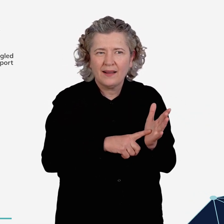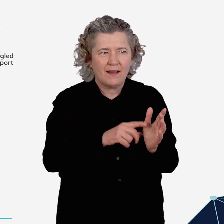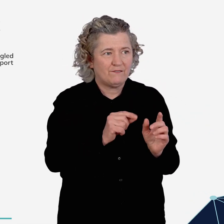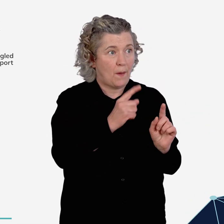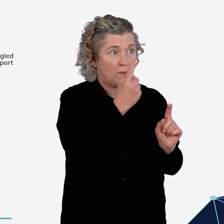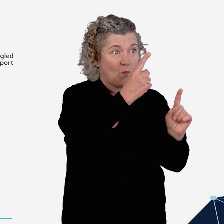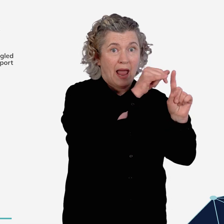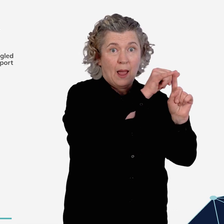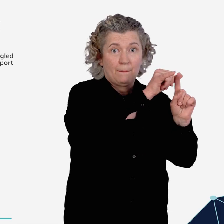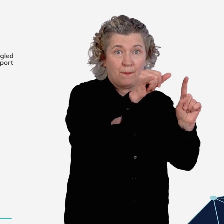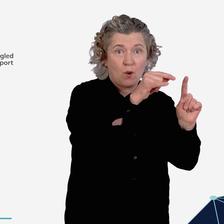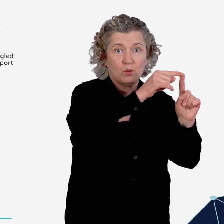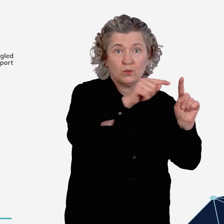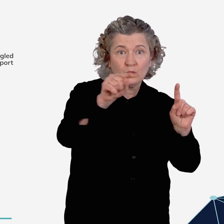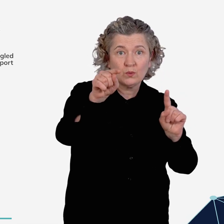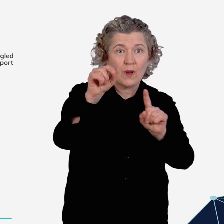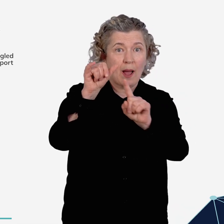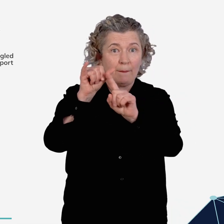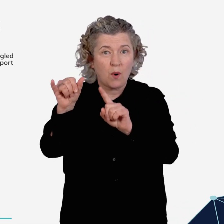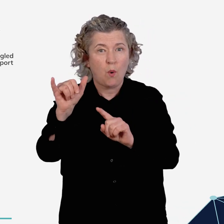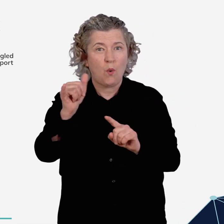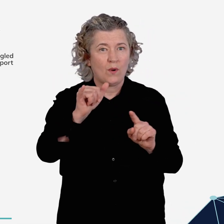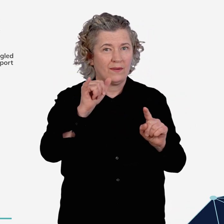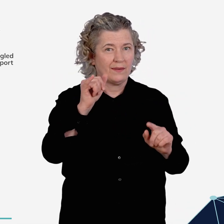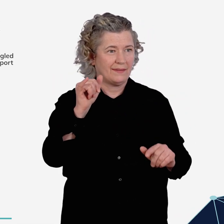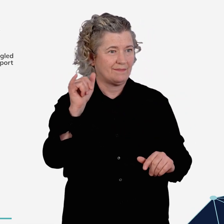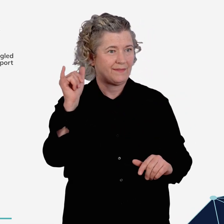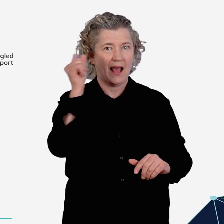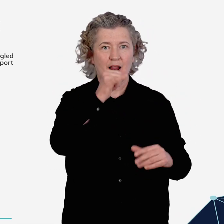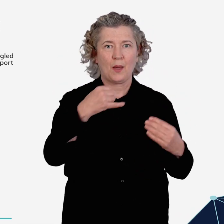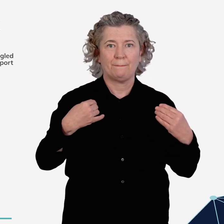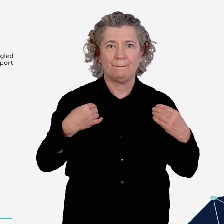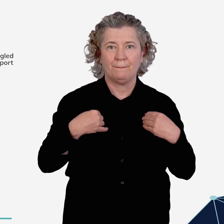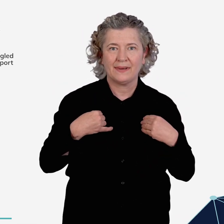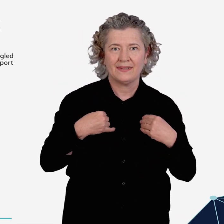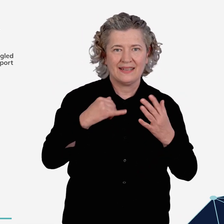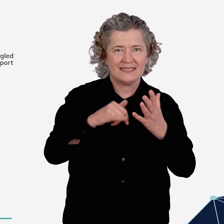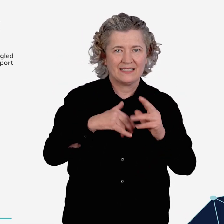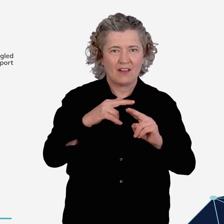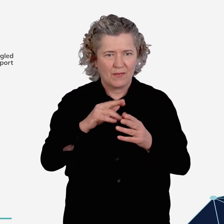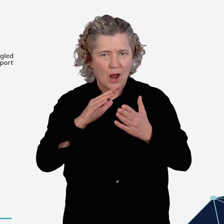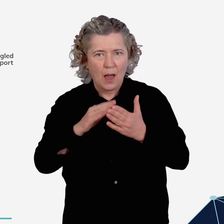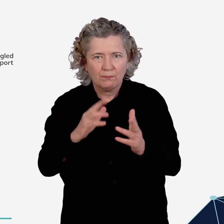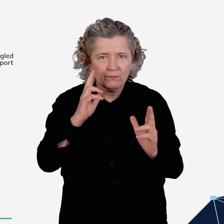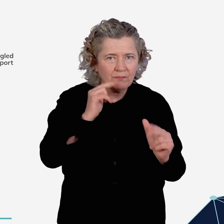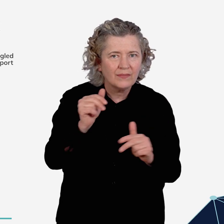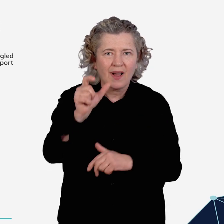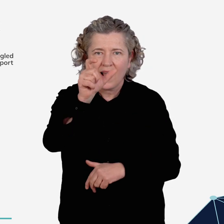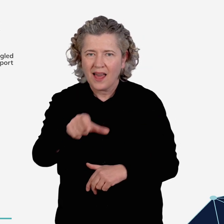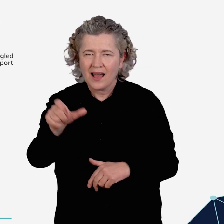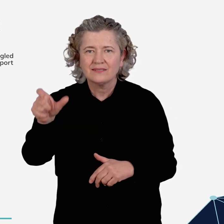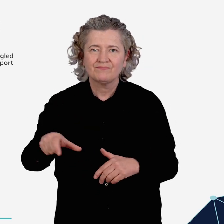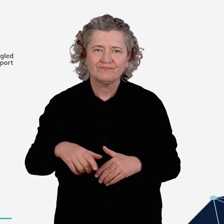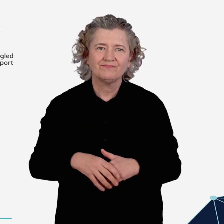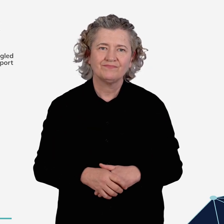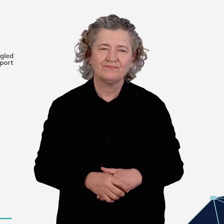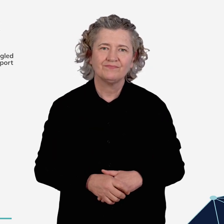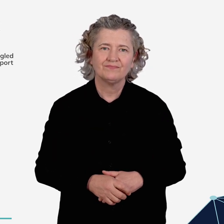neither airport nor airline staff assist passengers.